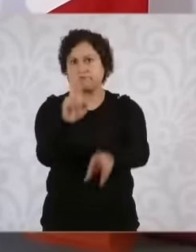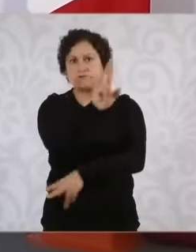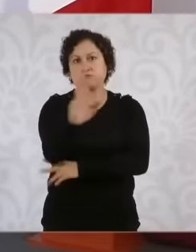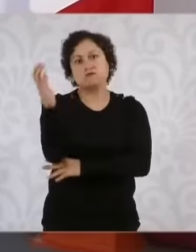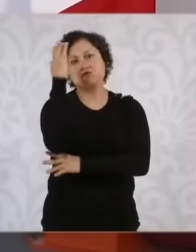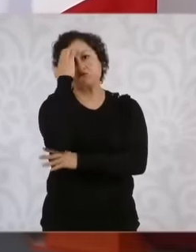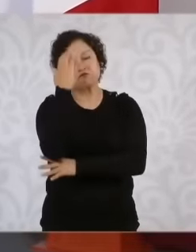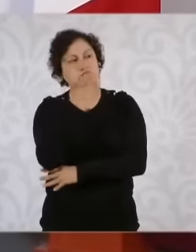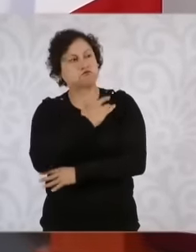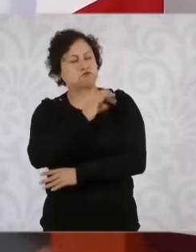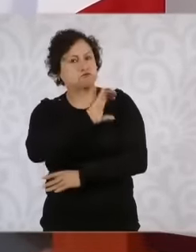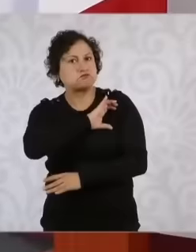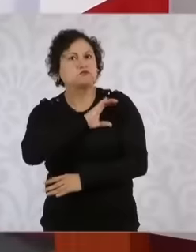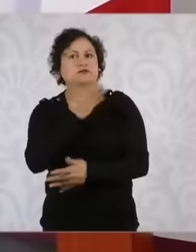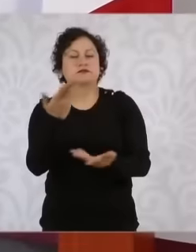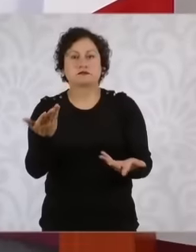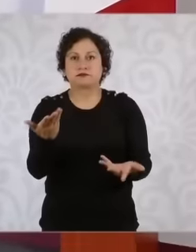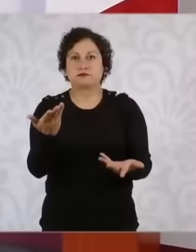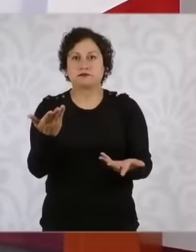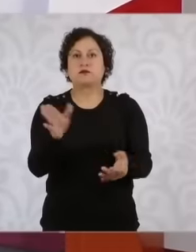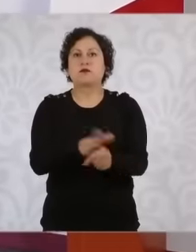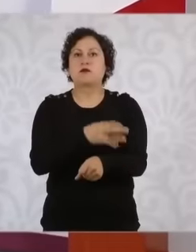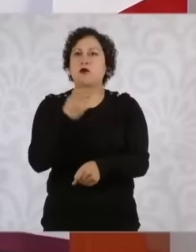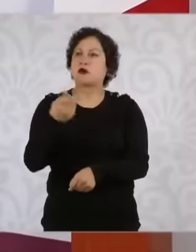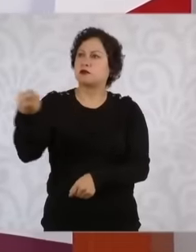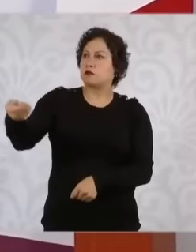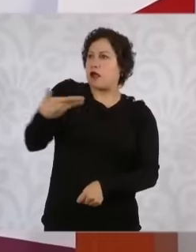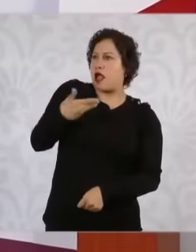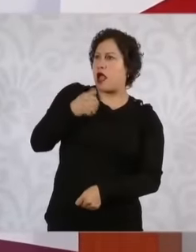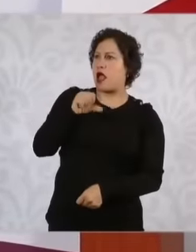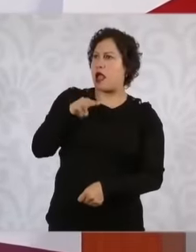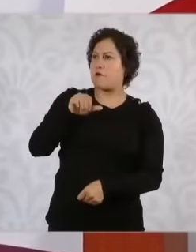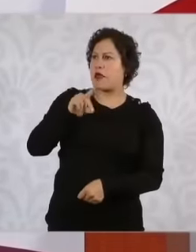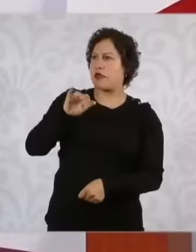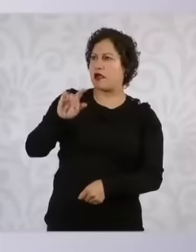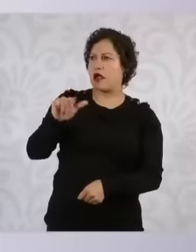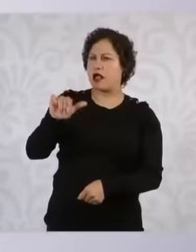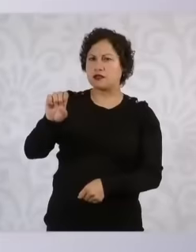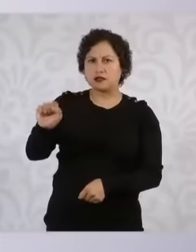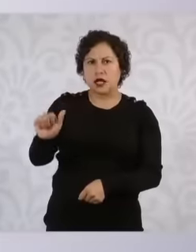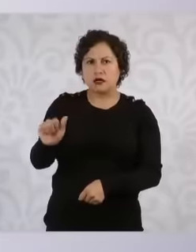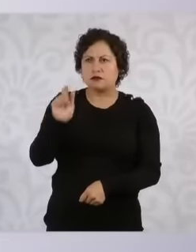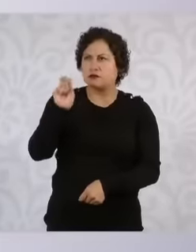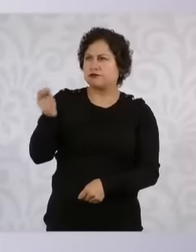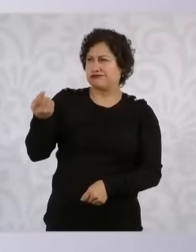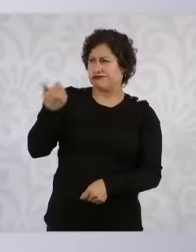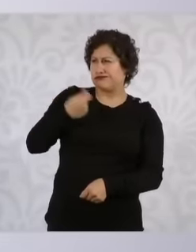so let them call me nama de casa because it is a lot of pride for me that it is not an offense